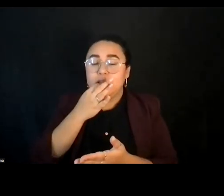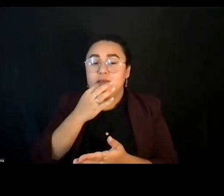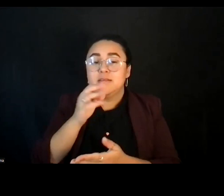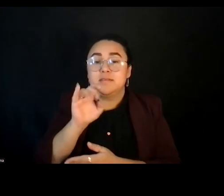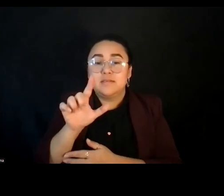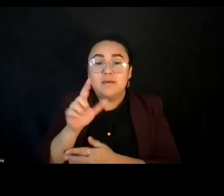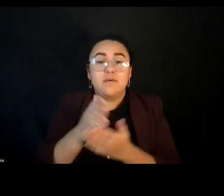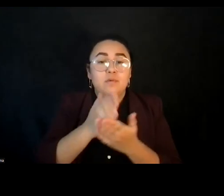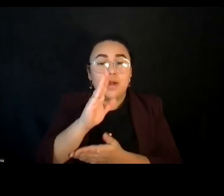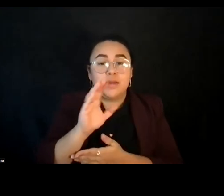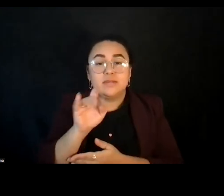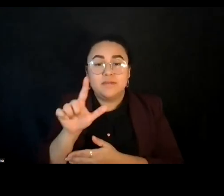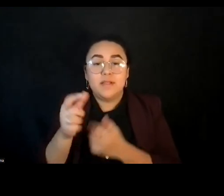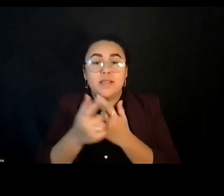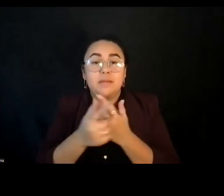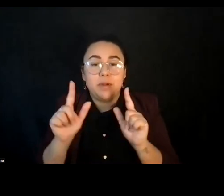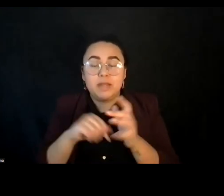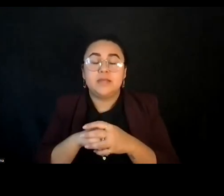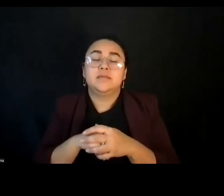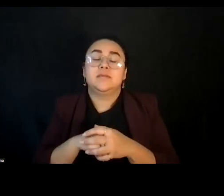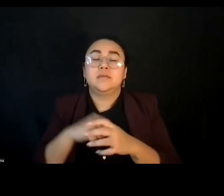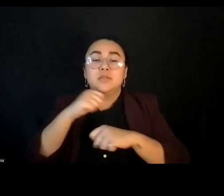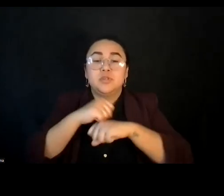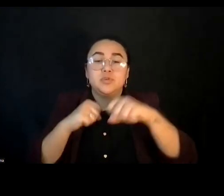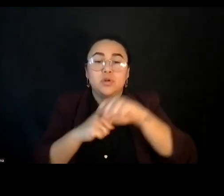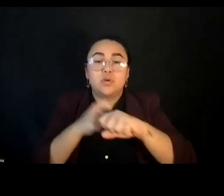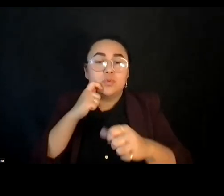civil liberties, structural racism, housing, poverty and democracy.